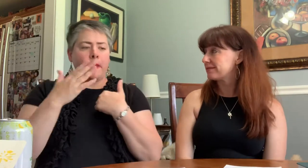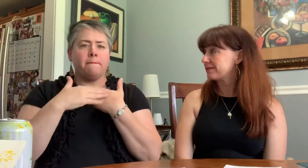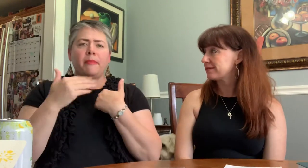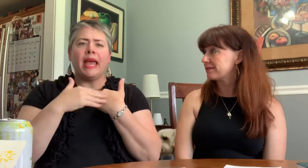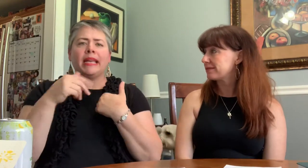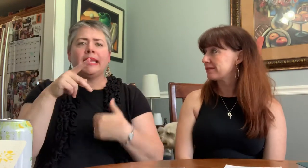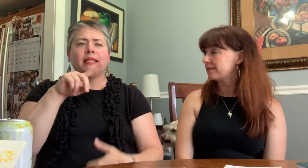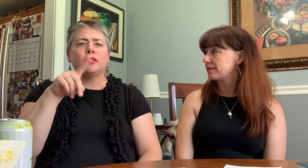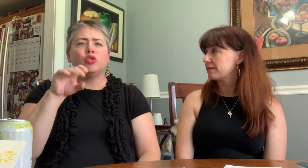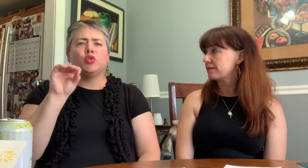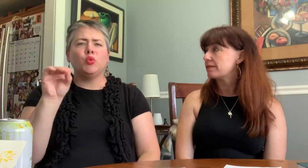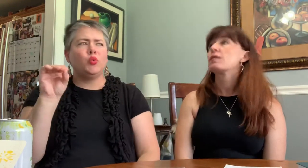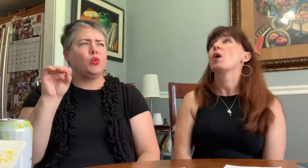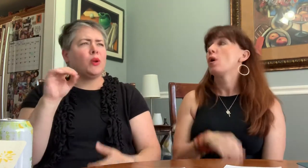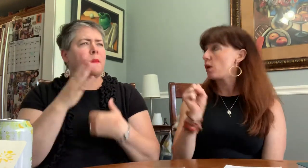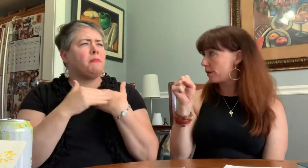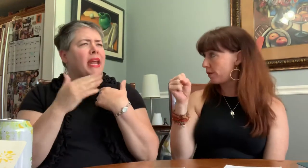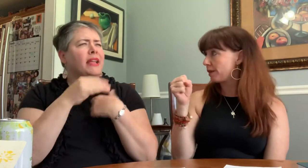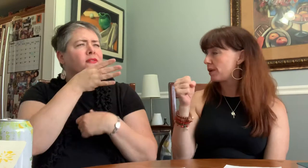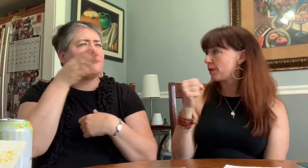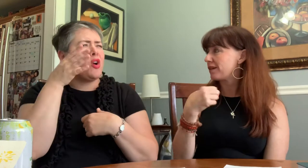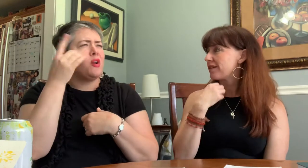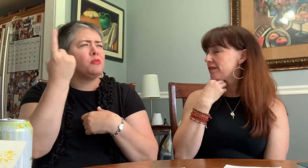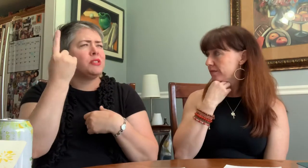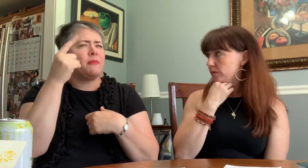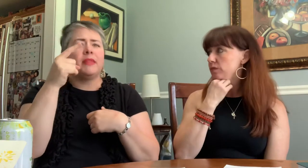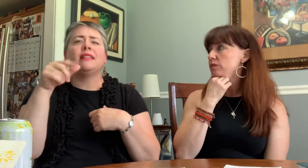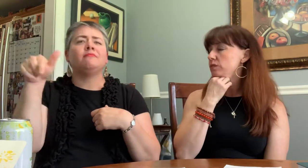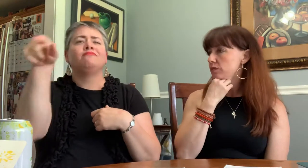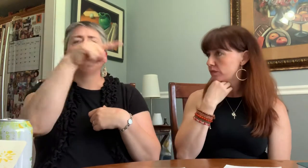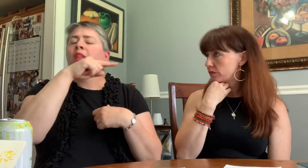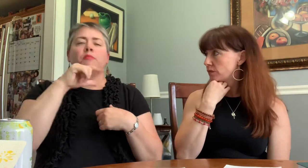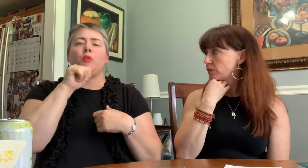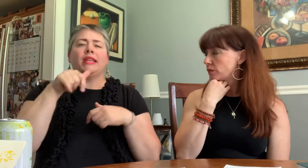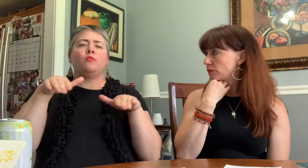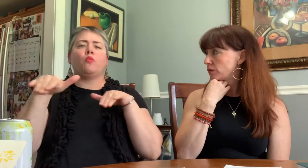Now, they do have a petting farm but we didn't walk it